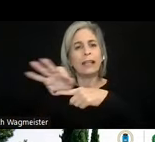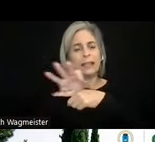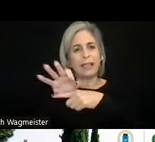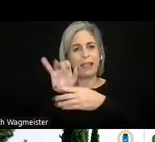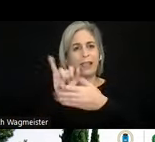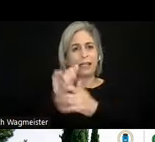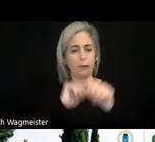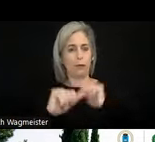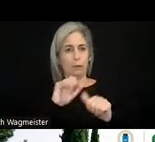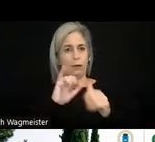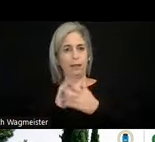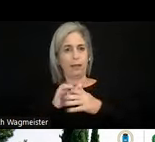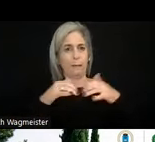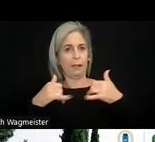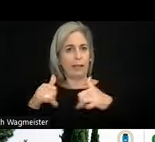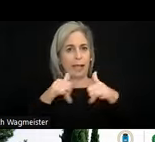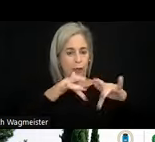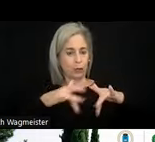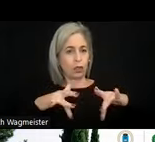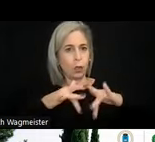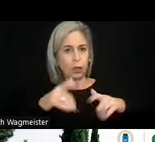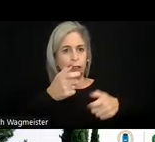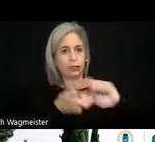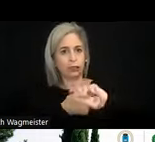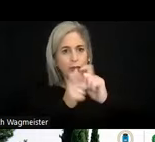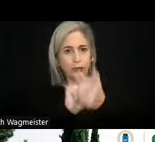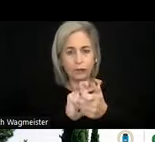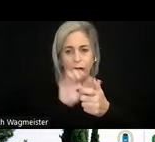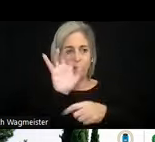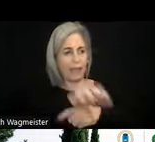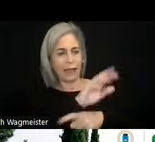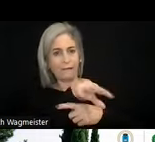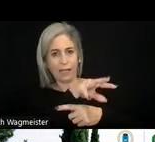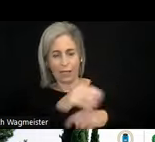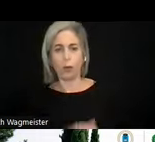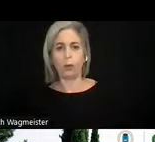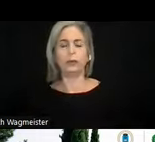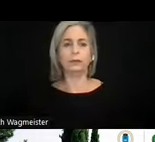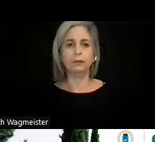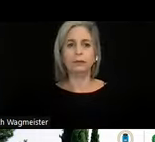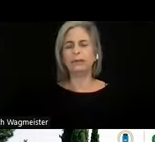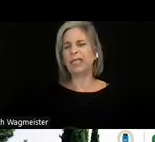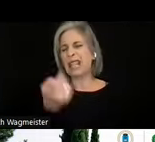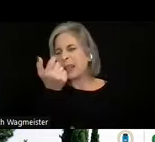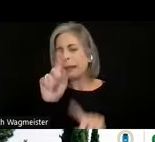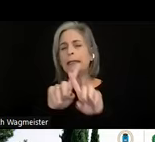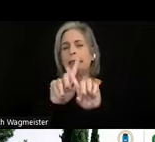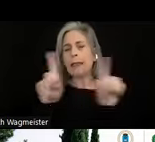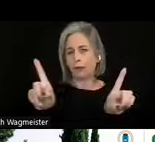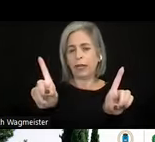performing the playing, recording, transforming of the video. It's a slight difference. In WCAG